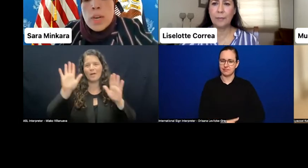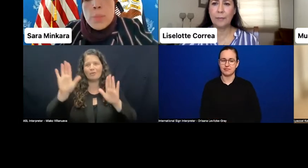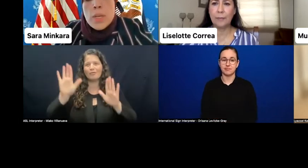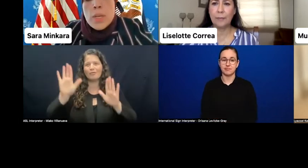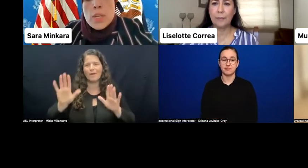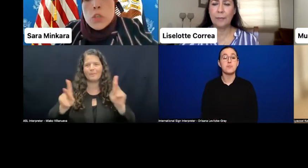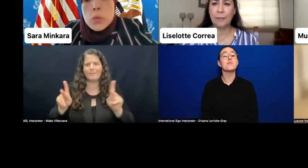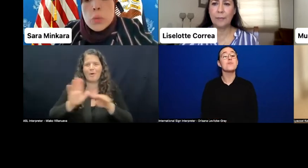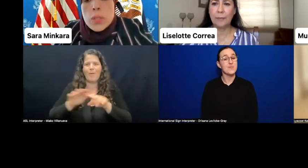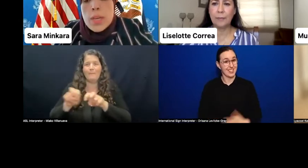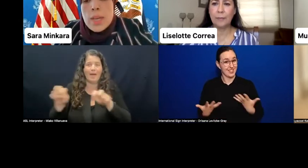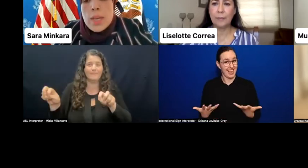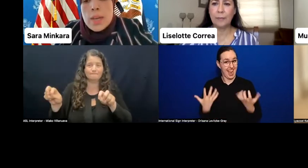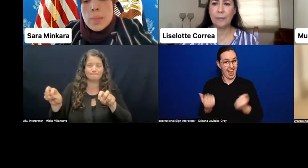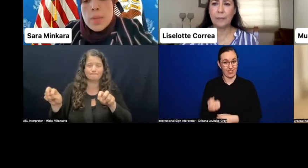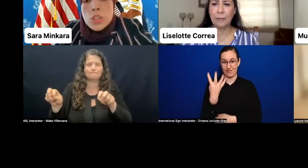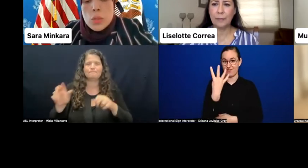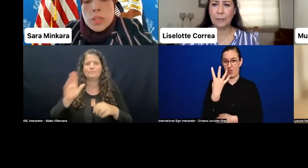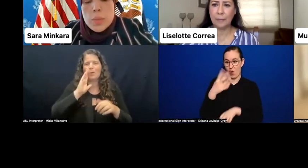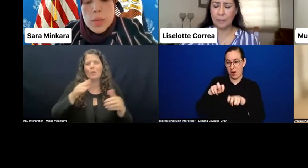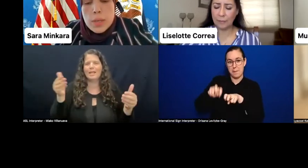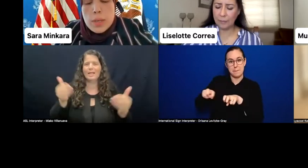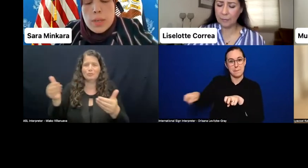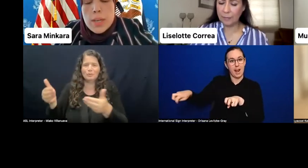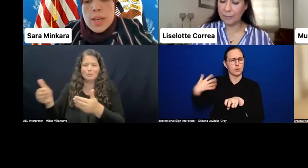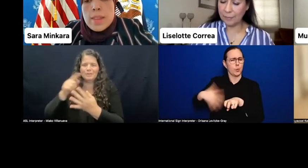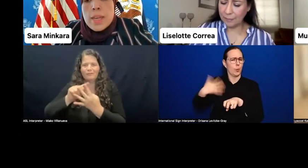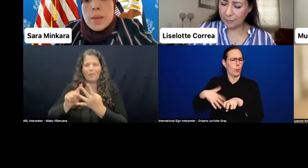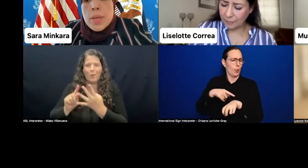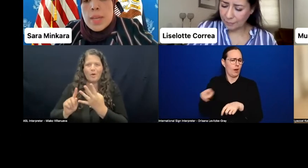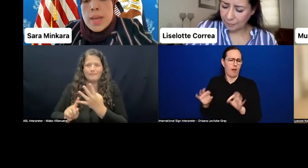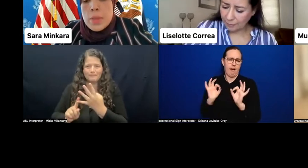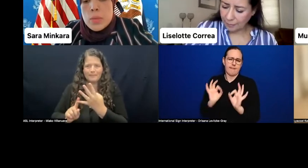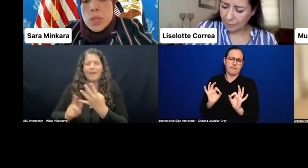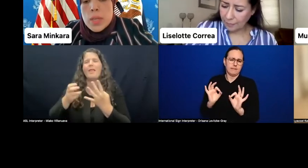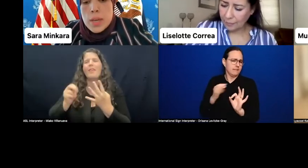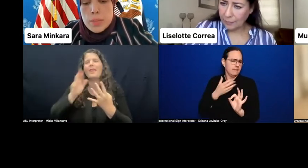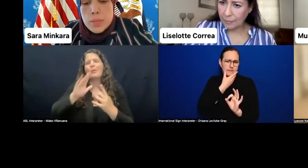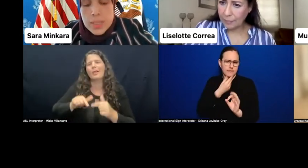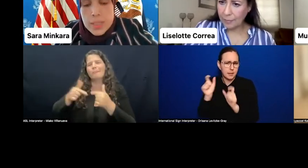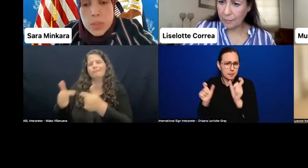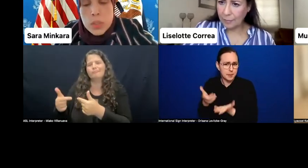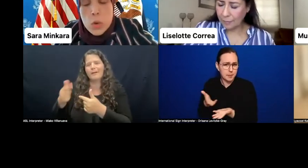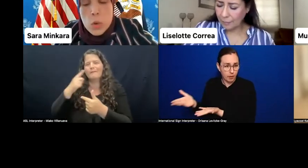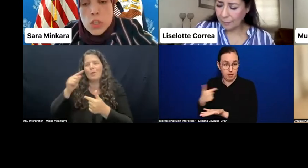I'm going to introduce each speaker, and then I'm going to allow them to-- ask them a certain question.